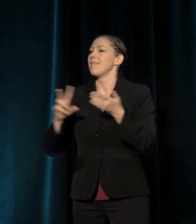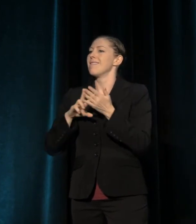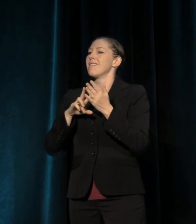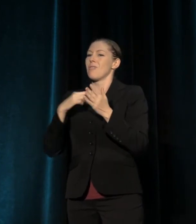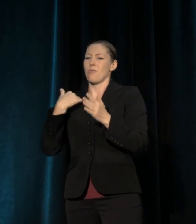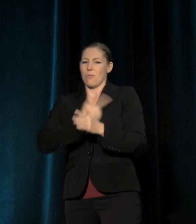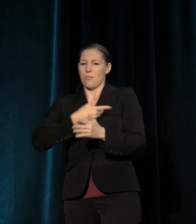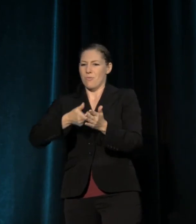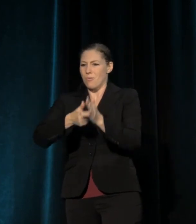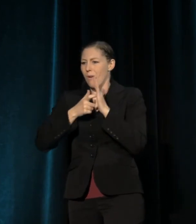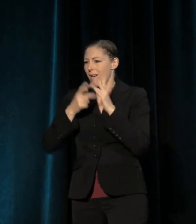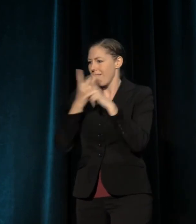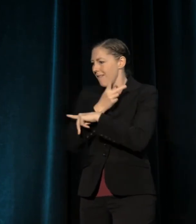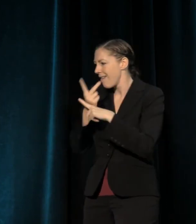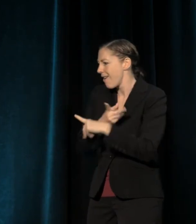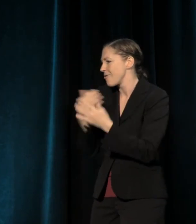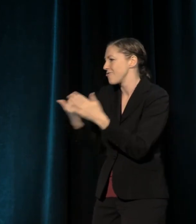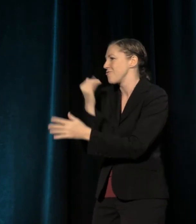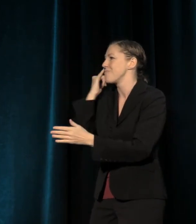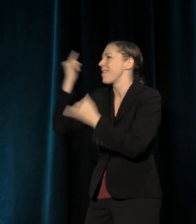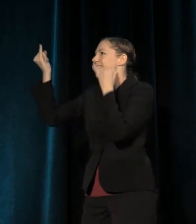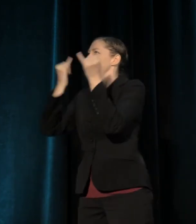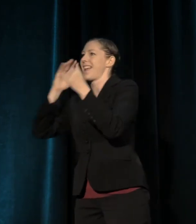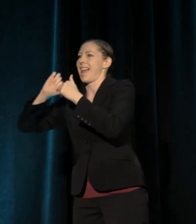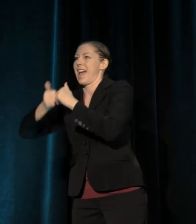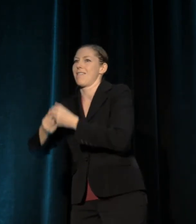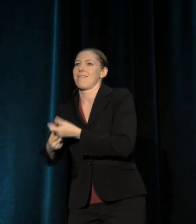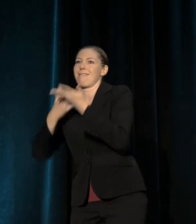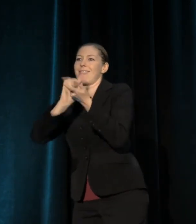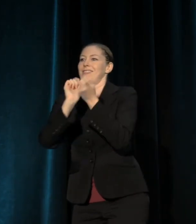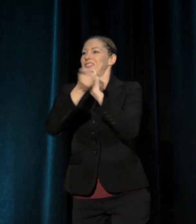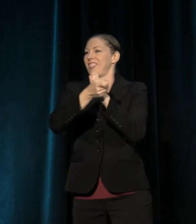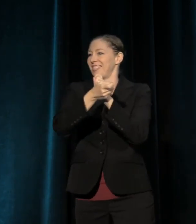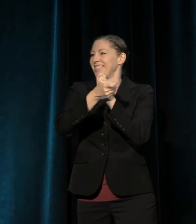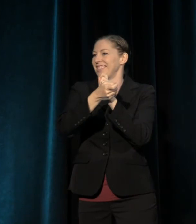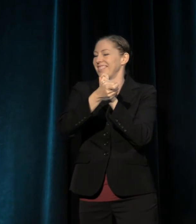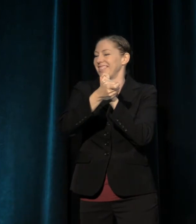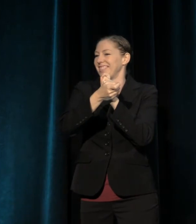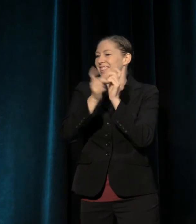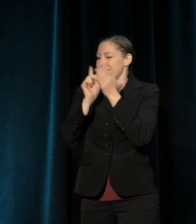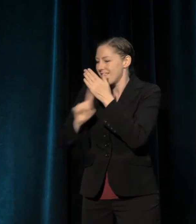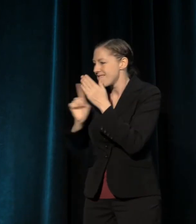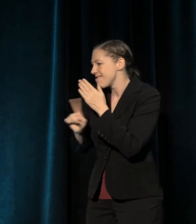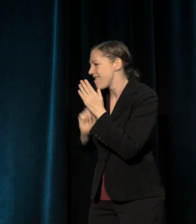that arouse desires for change. All that the forces of reaction have to do